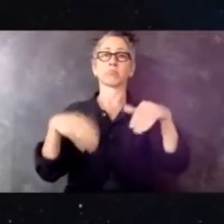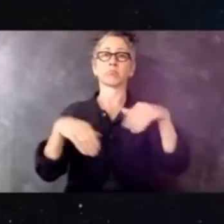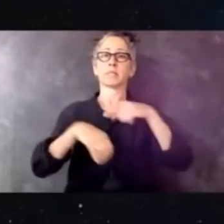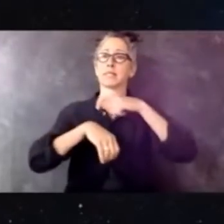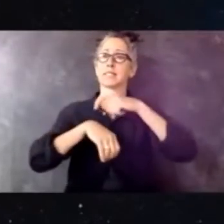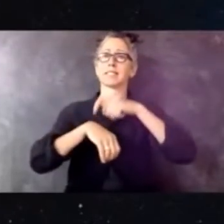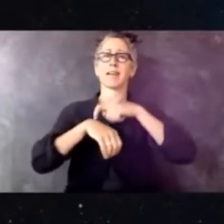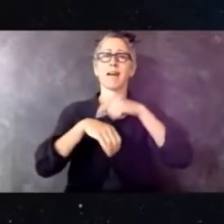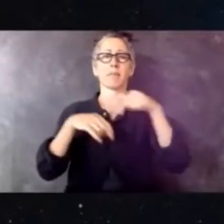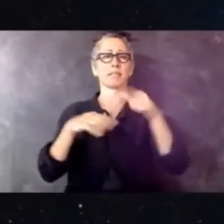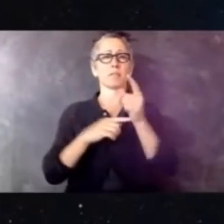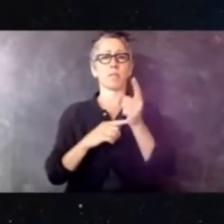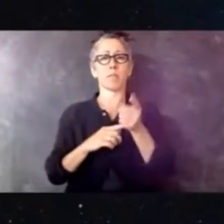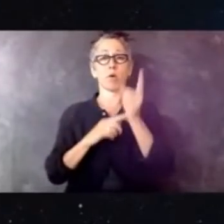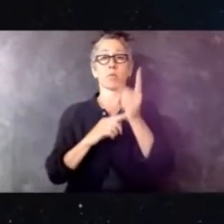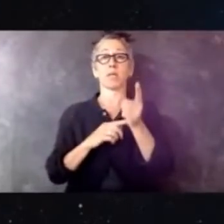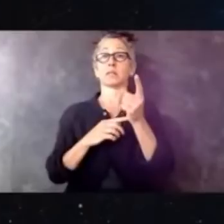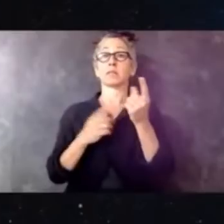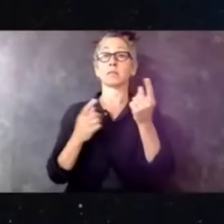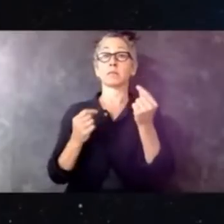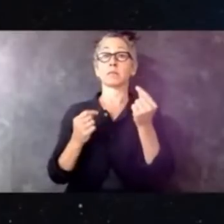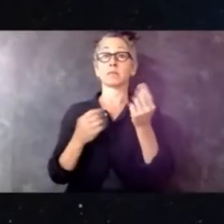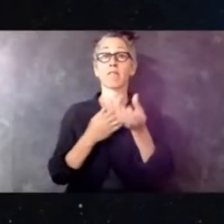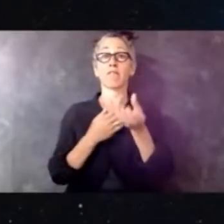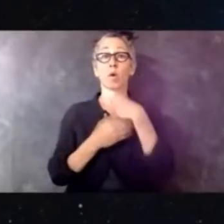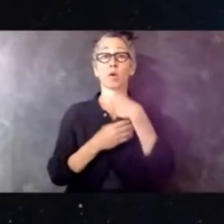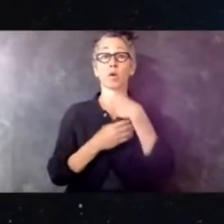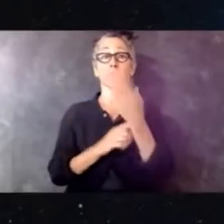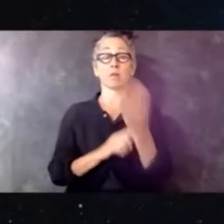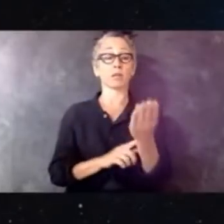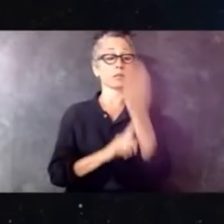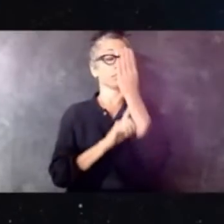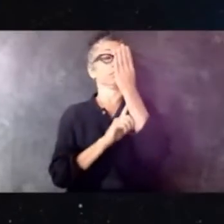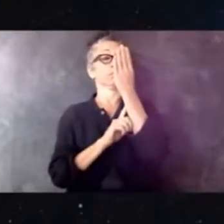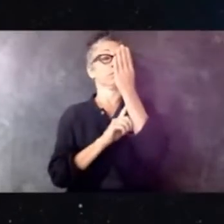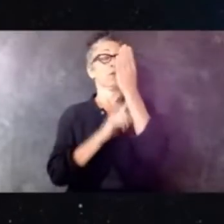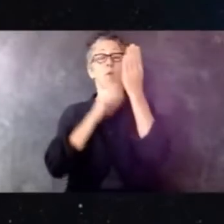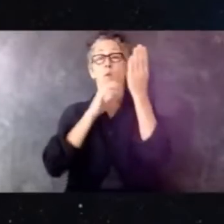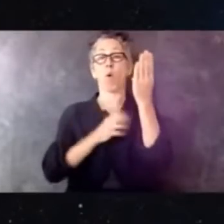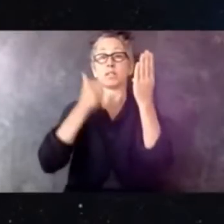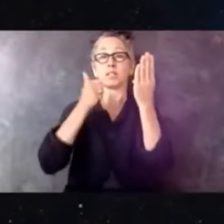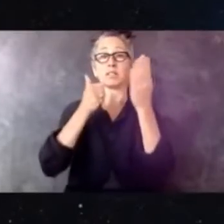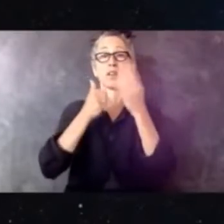forced us all to look at the oldest, ugliest actions and behaviors